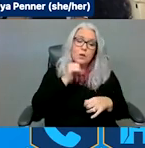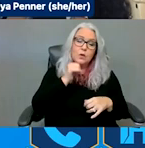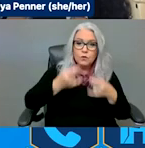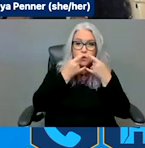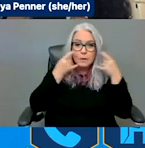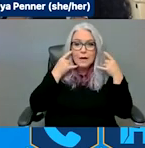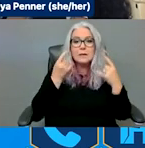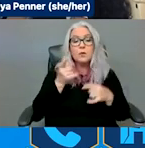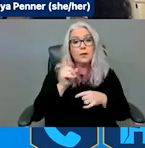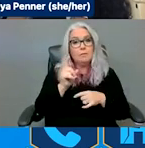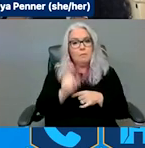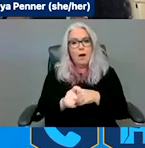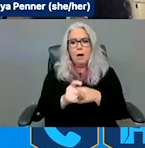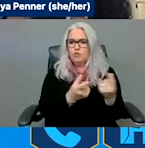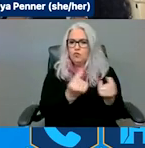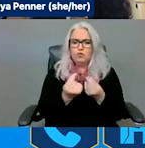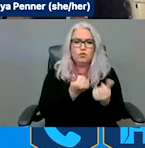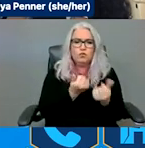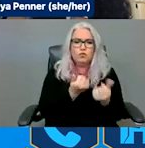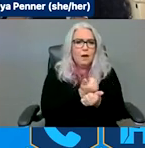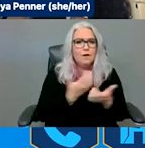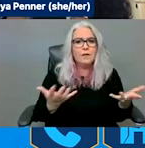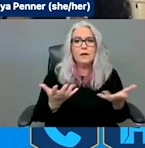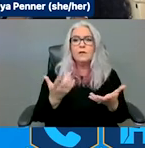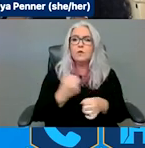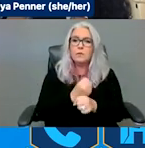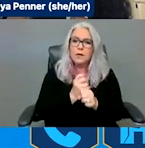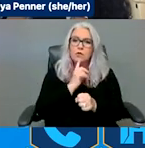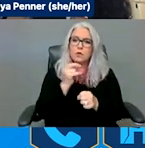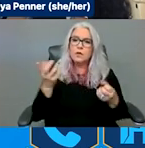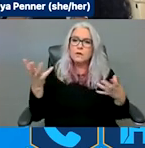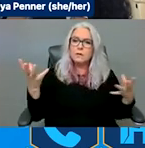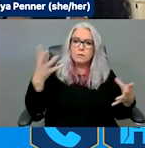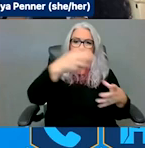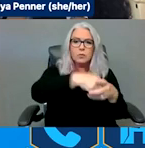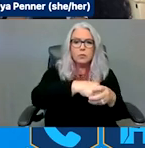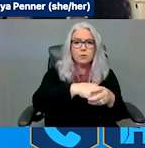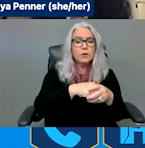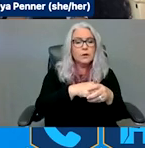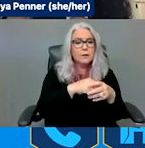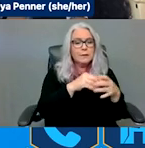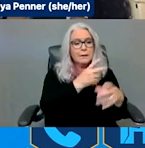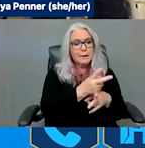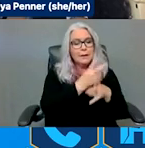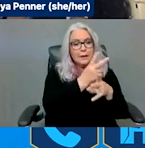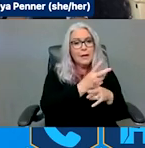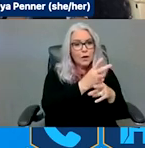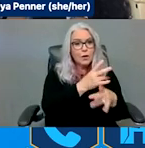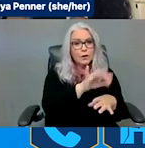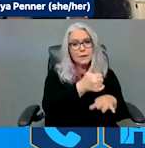placement into that care setting.